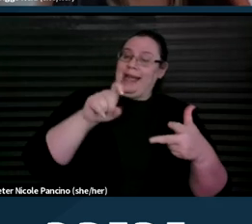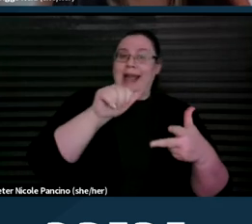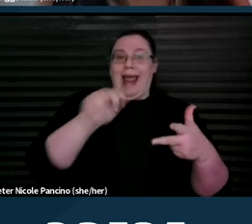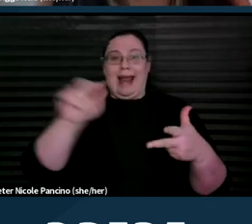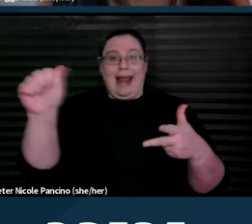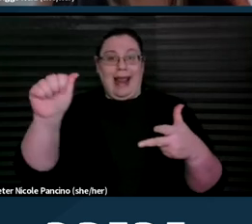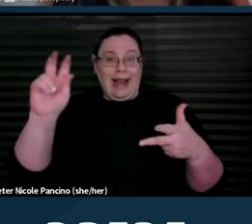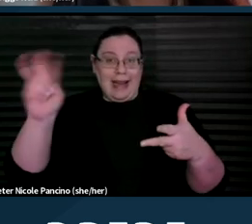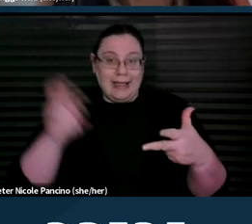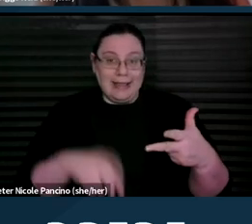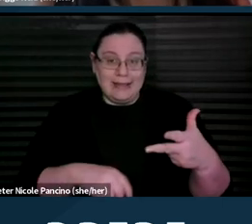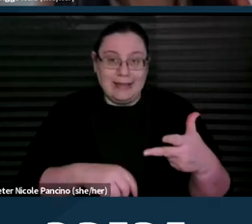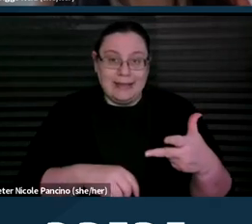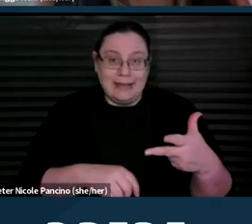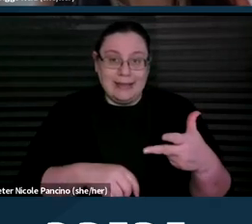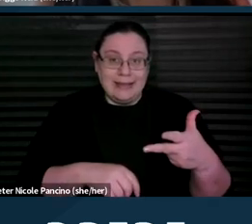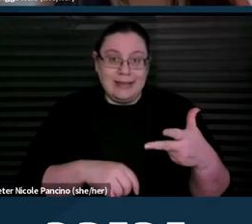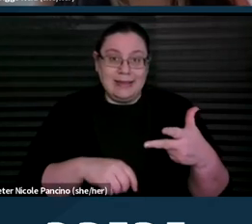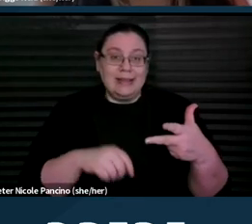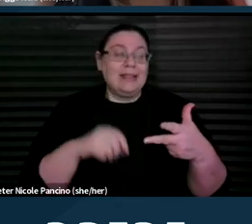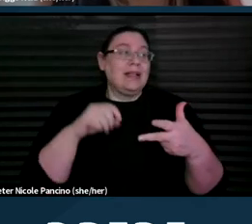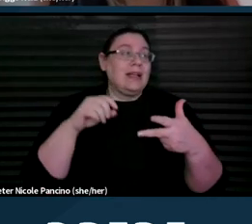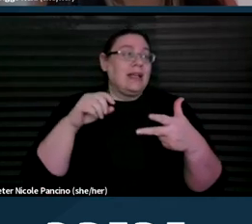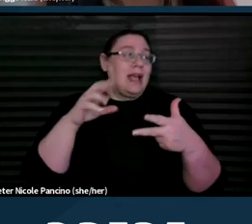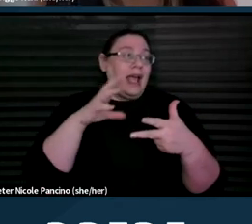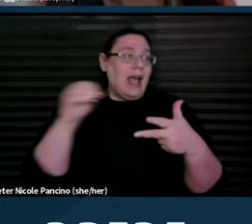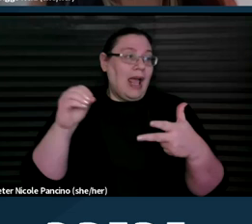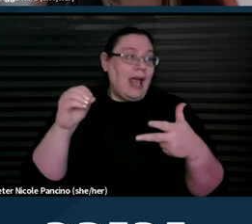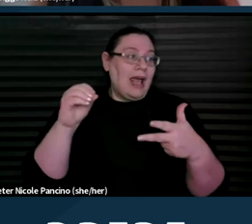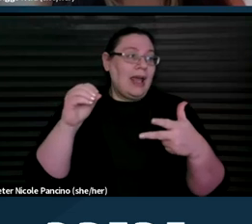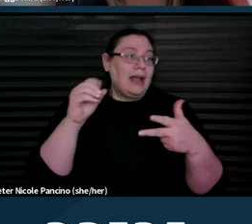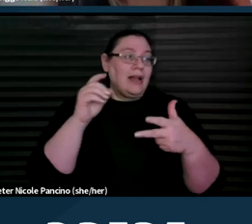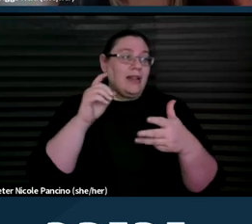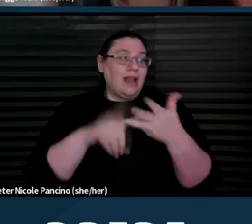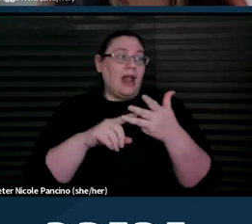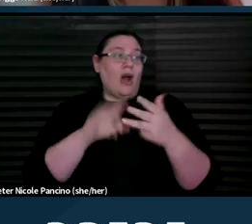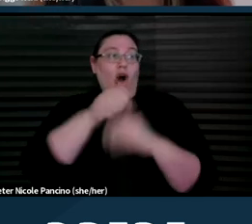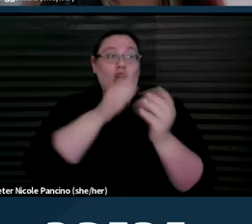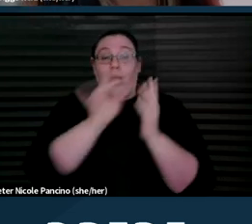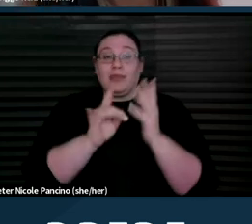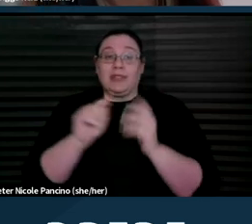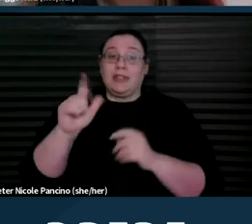And then All Options Talkline is a free peer counseling support network for anyone at any stage in